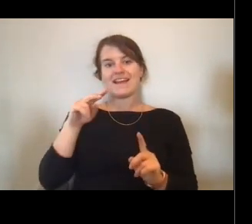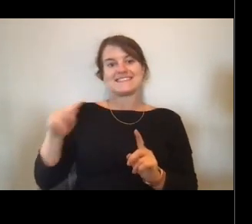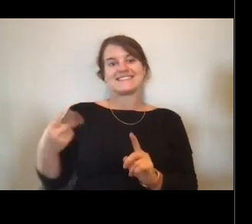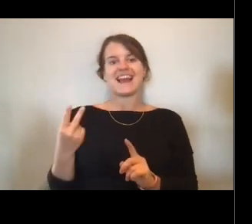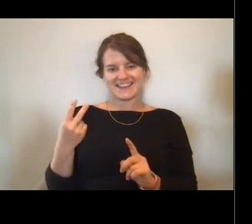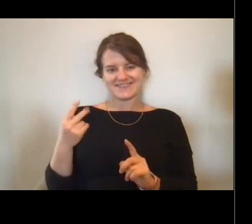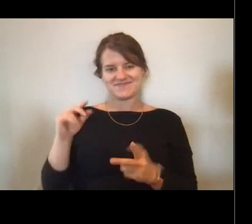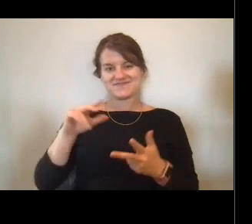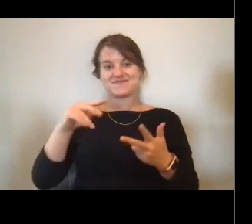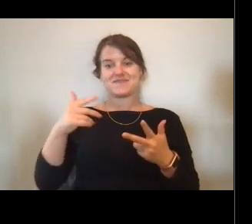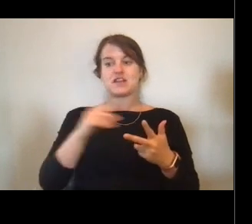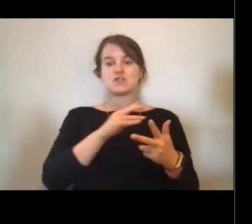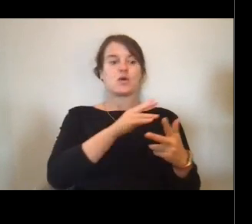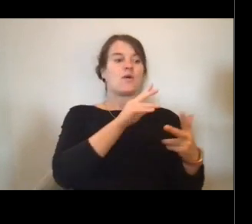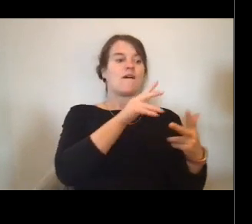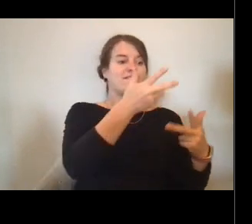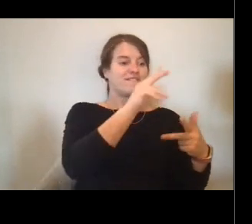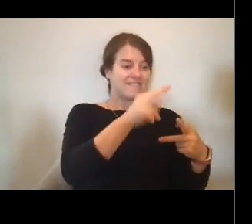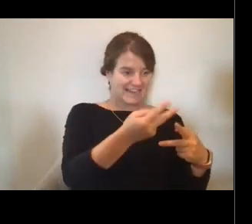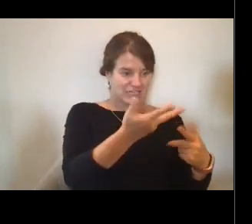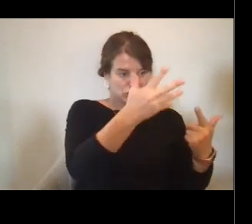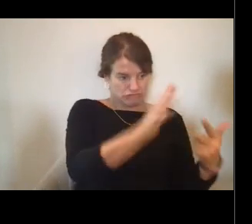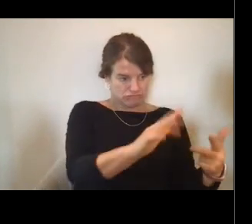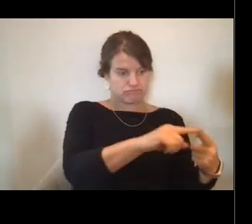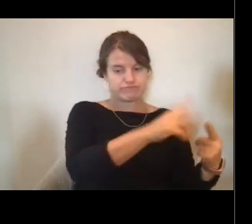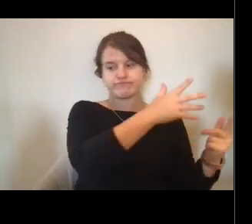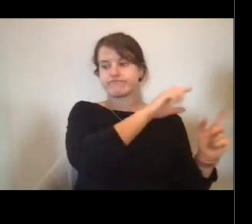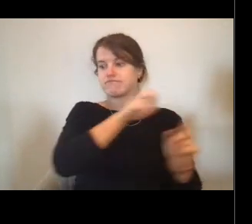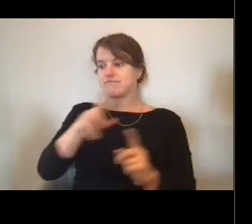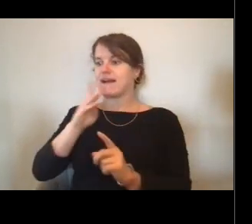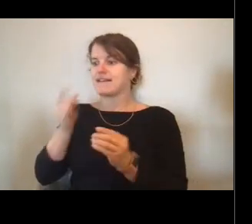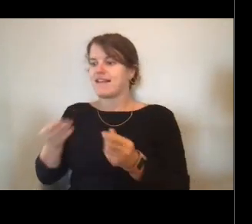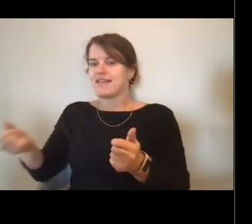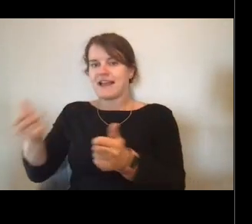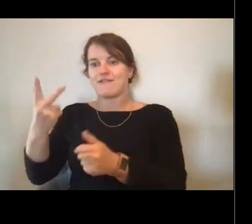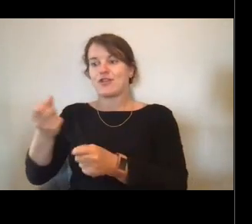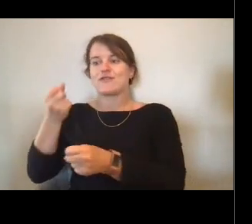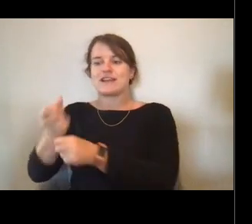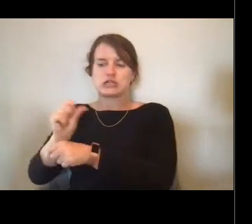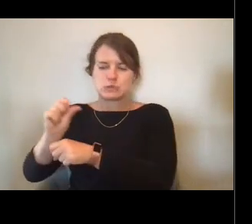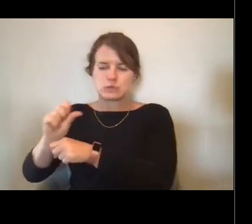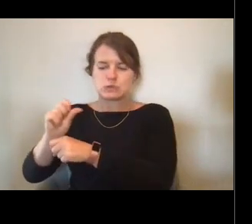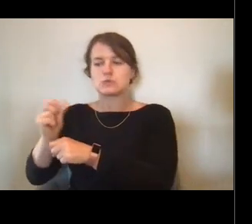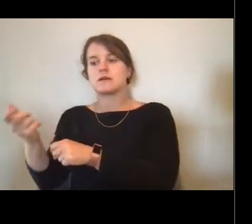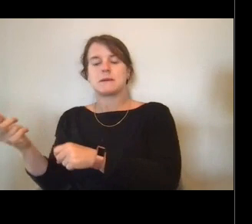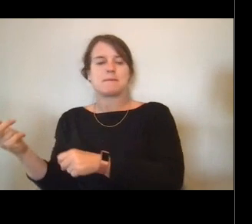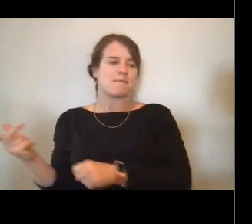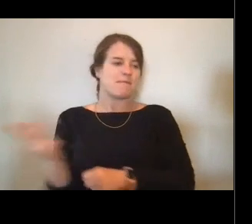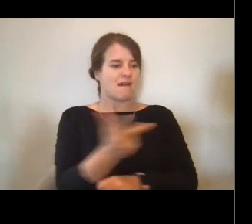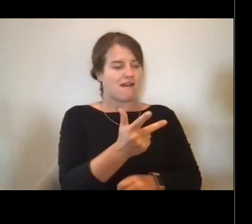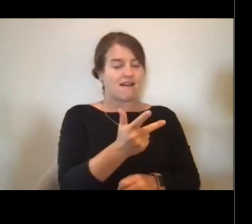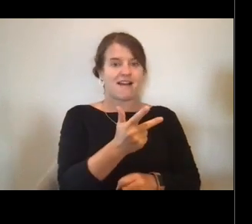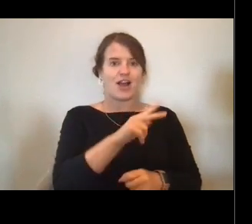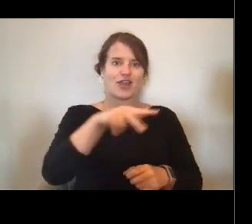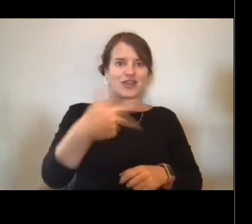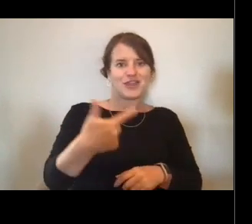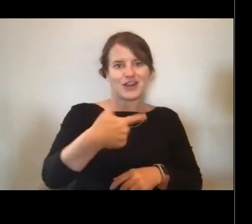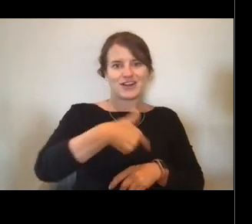and you go back to land for about three years and it's time for your third sea assignment. And this is where the responsibility